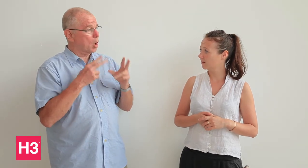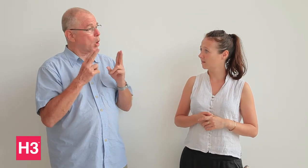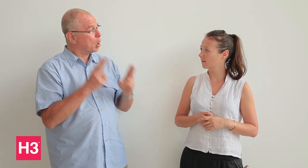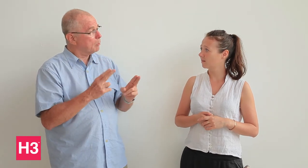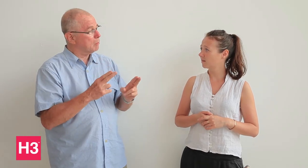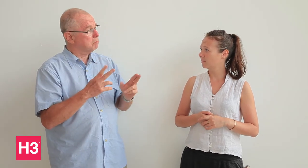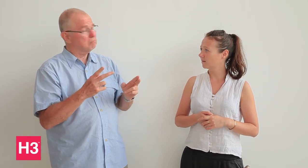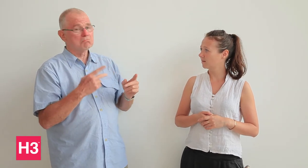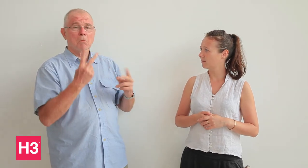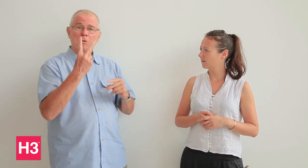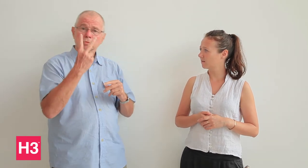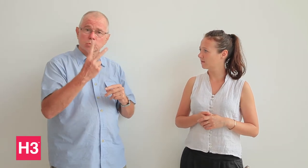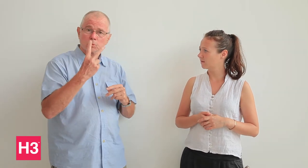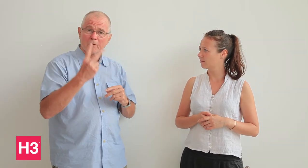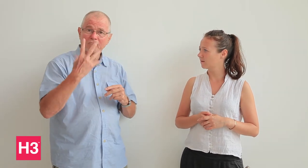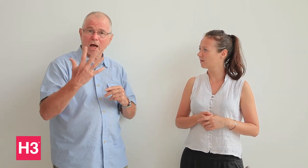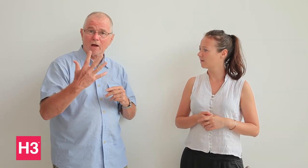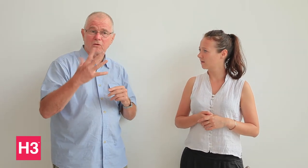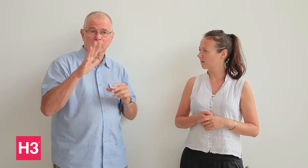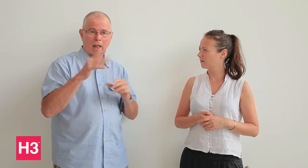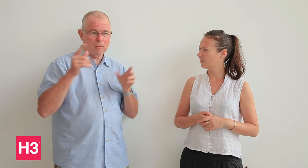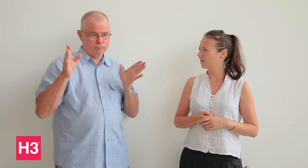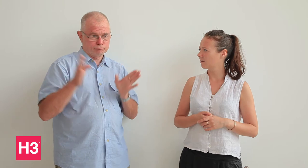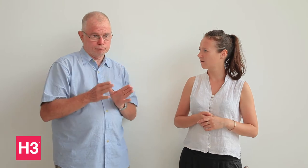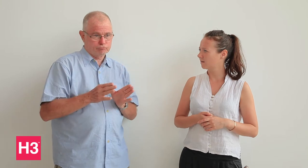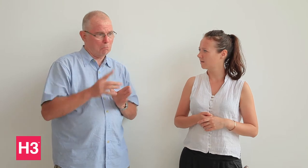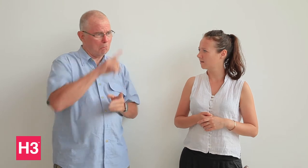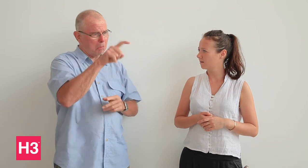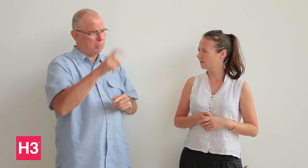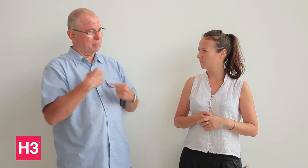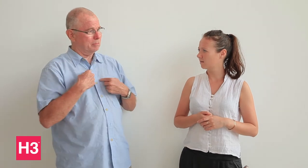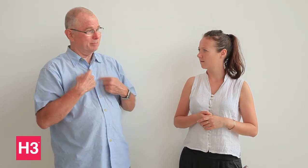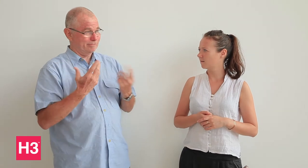and now we have 91 athletes. We were hoping for 225 athletes. People asked us about that, and I also say that if the